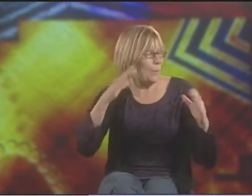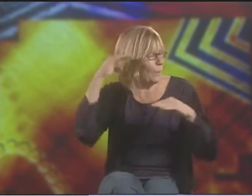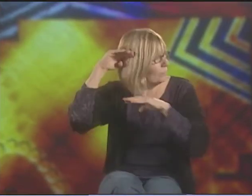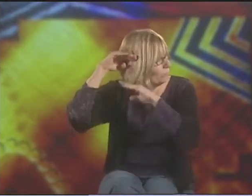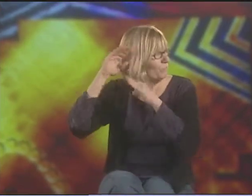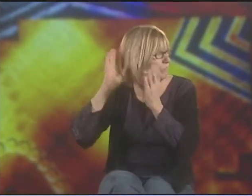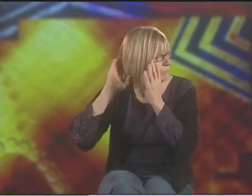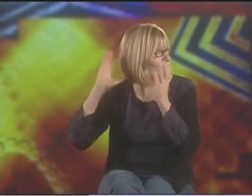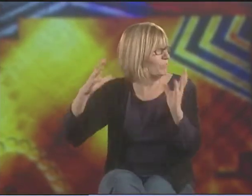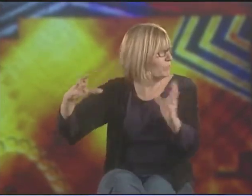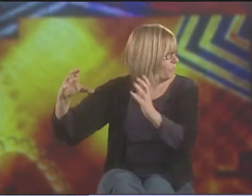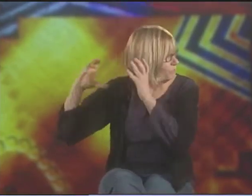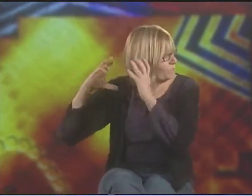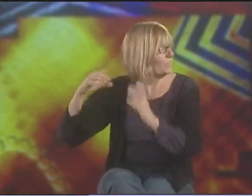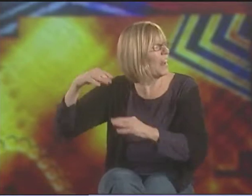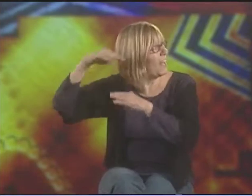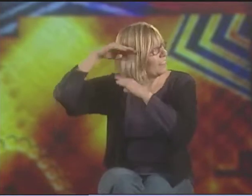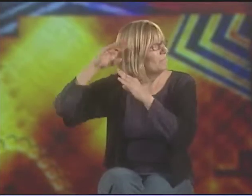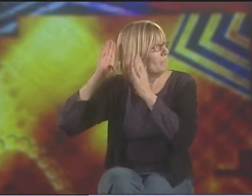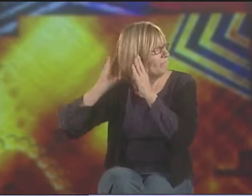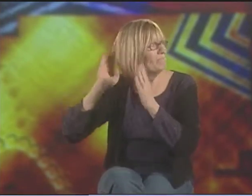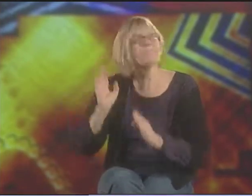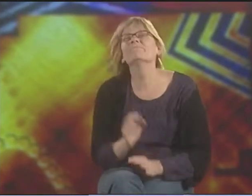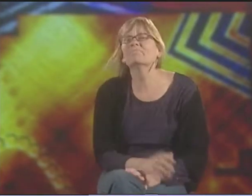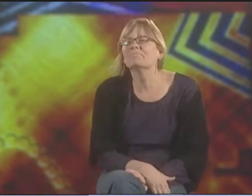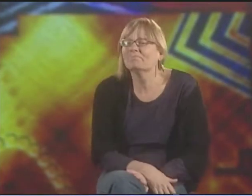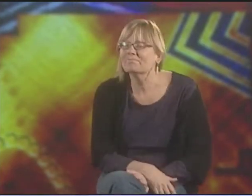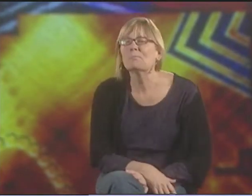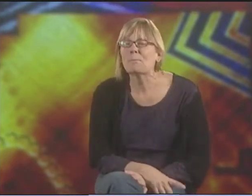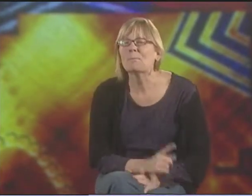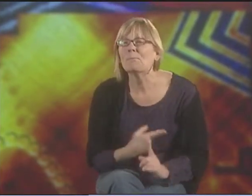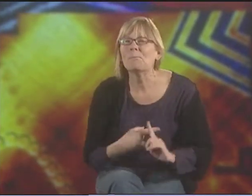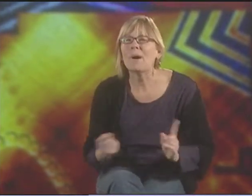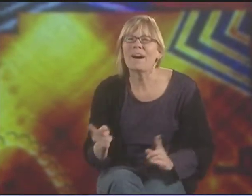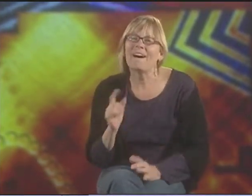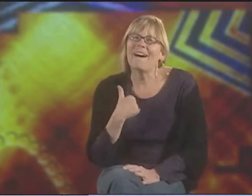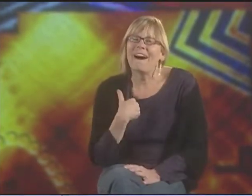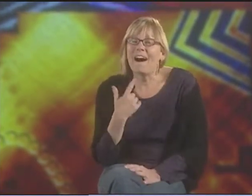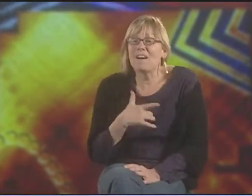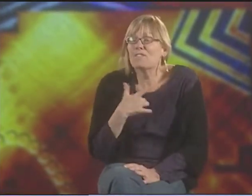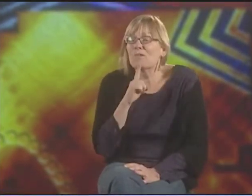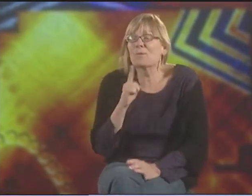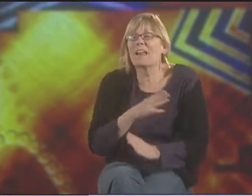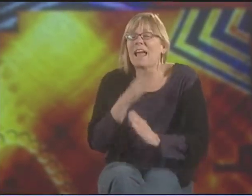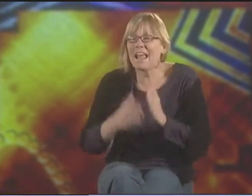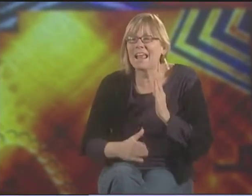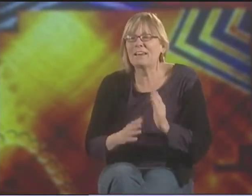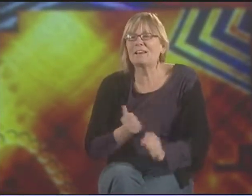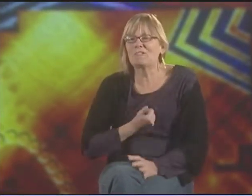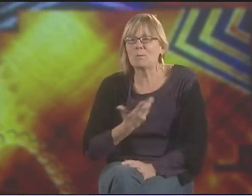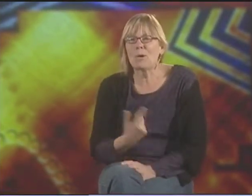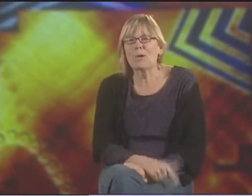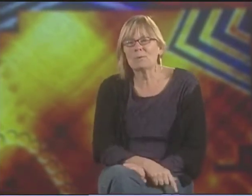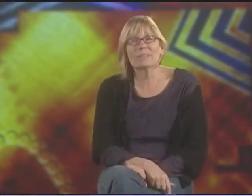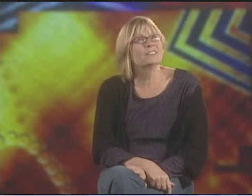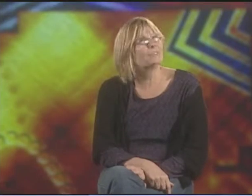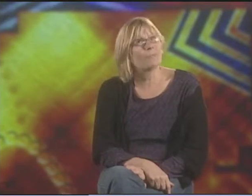AND THEN YOU REALIZE THAT THAT CAVE IS THE PERSON'S EAR. AND I THINK IT'S TRUE. IT'S A GREAT ENDING OF THAT POEM.